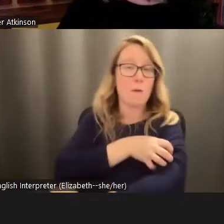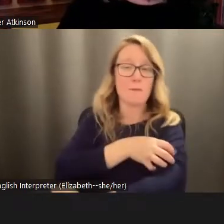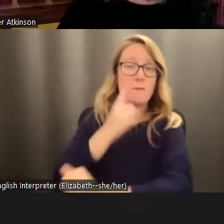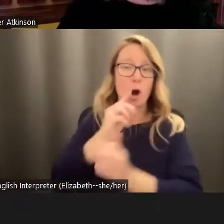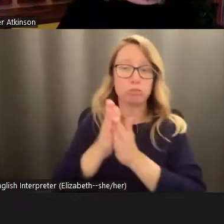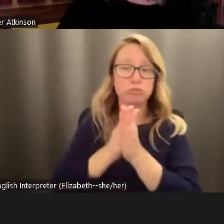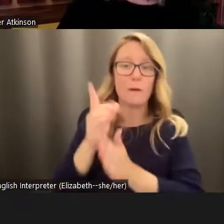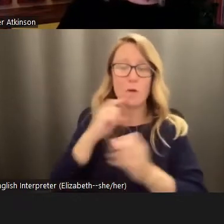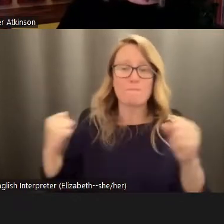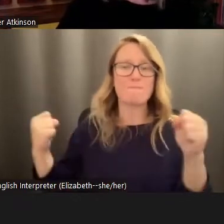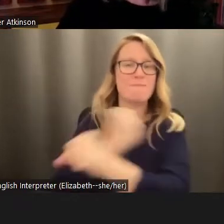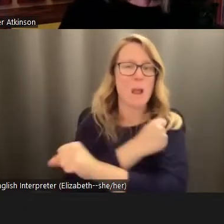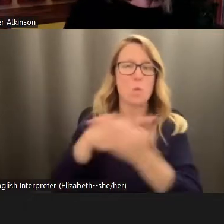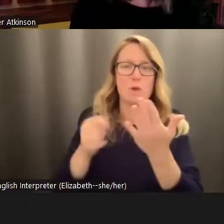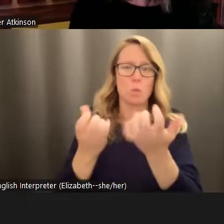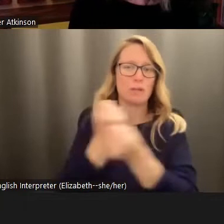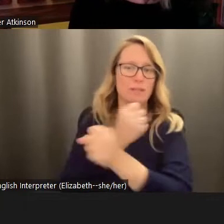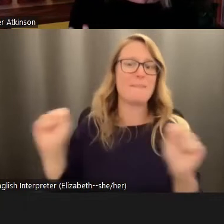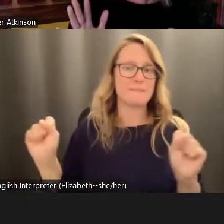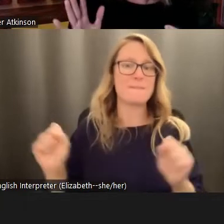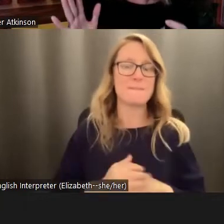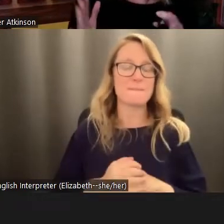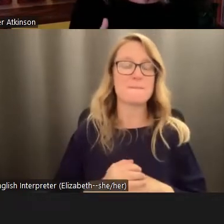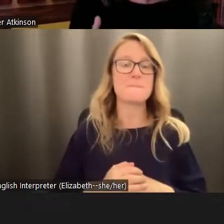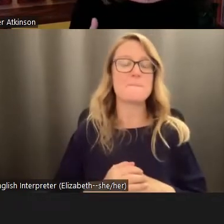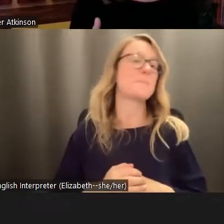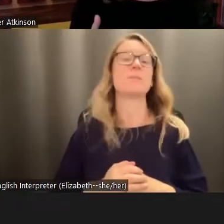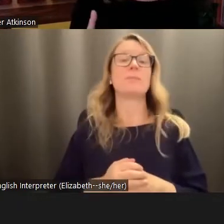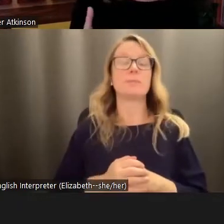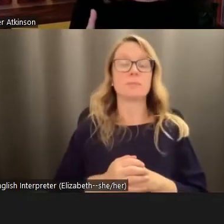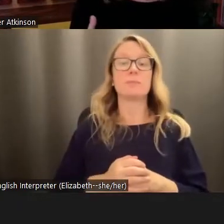for We want to save. And, you know, it is true that fear and